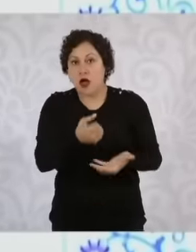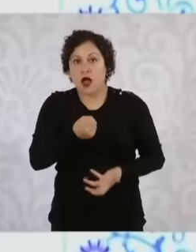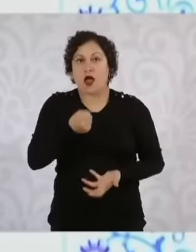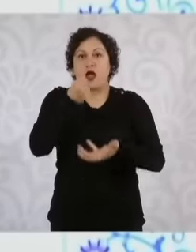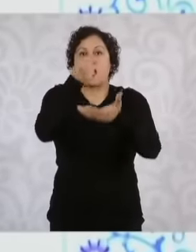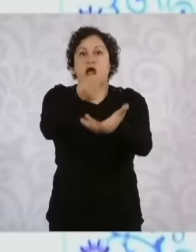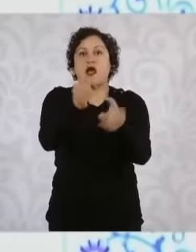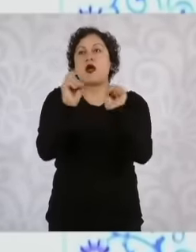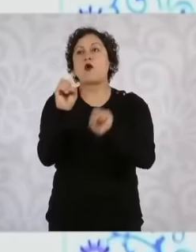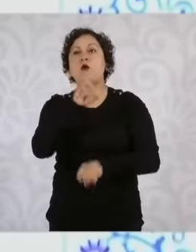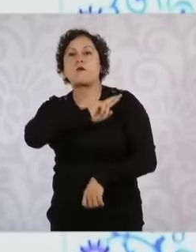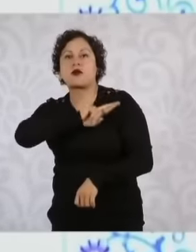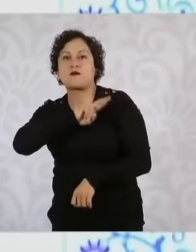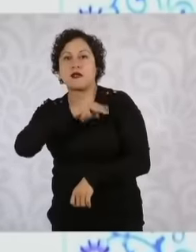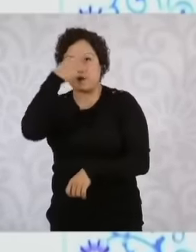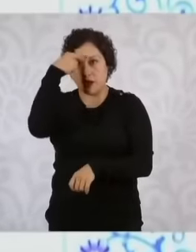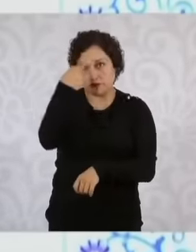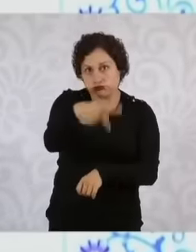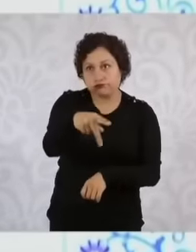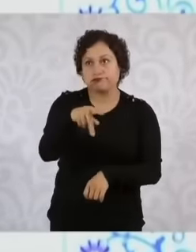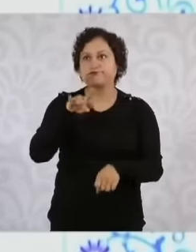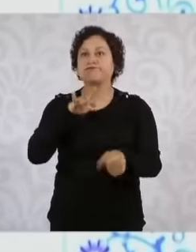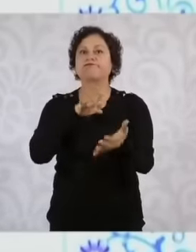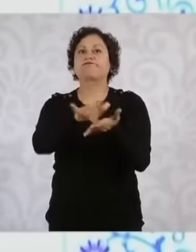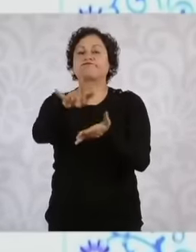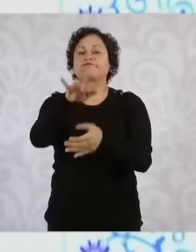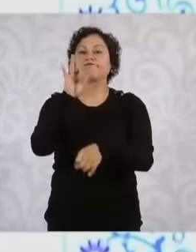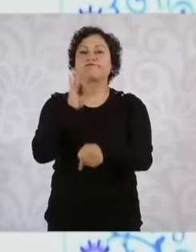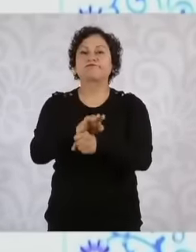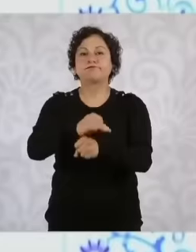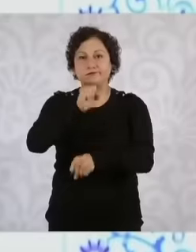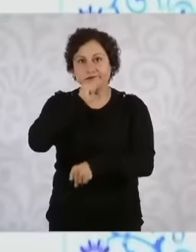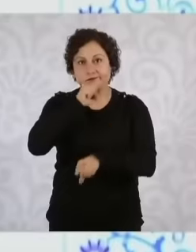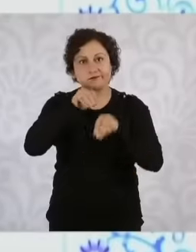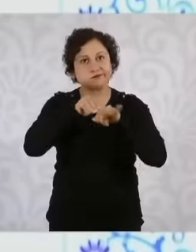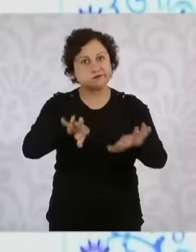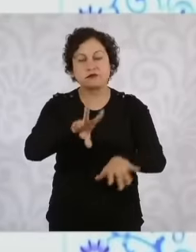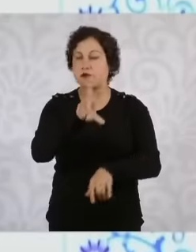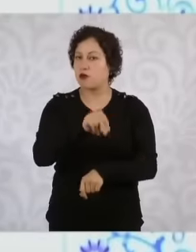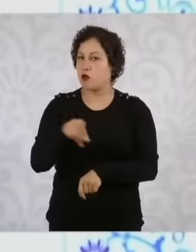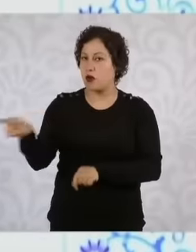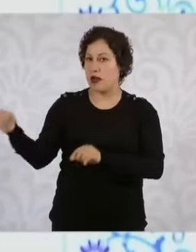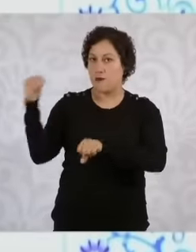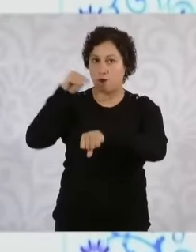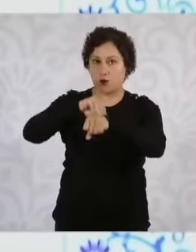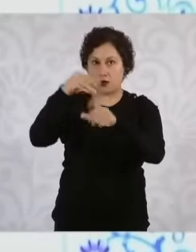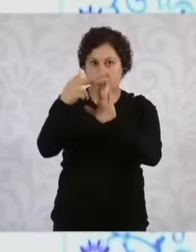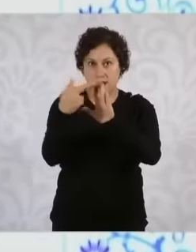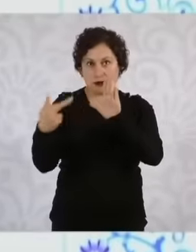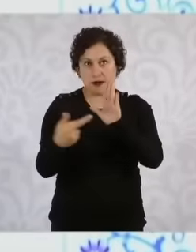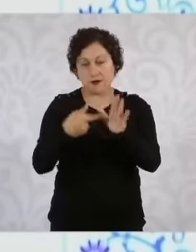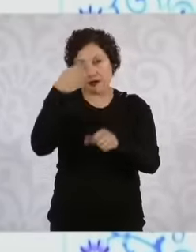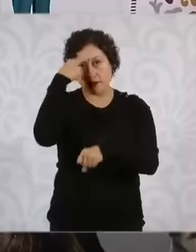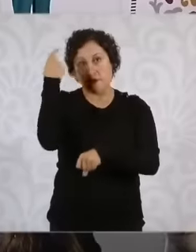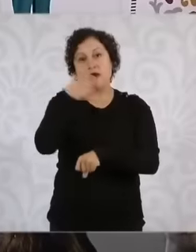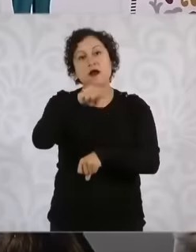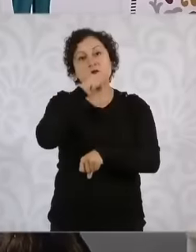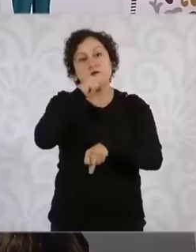their campaigns. They must determine the maximum limits of personal campaign expenses and the